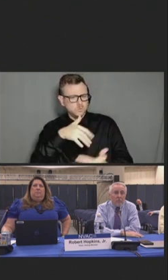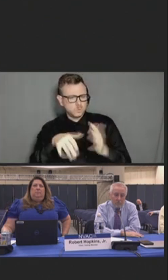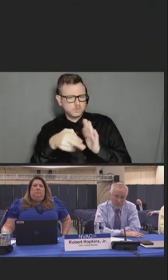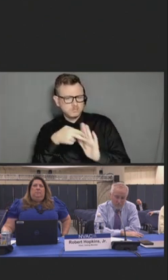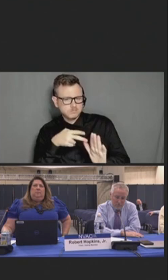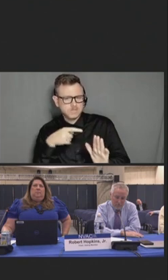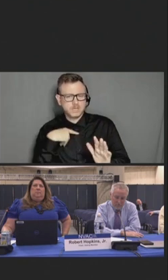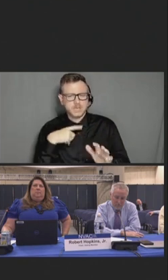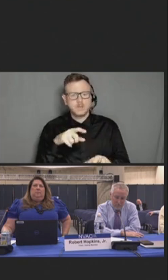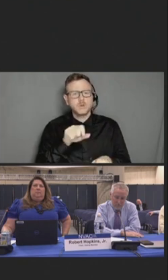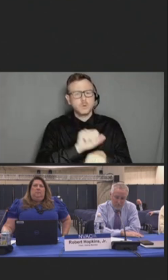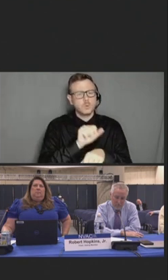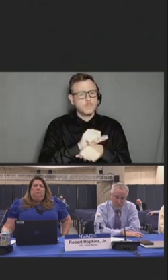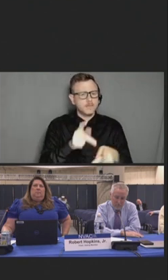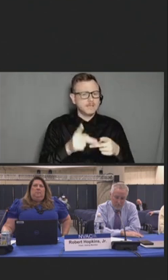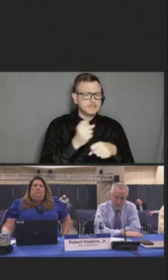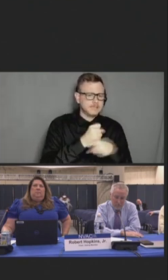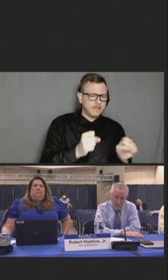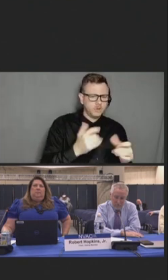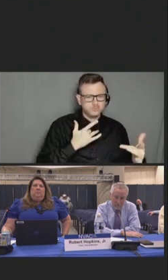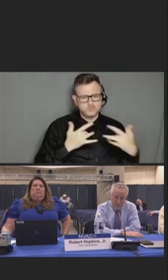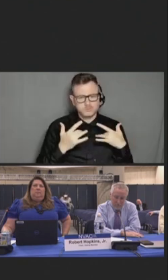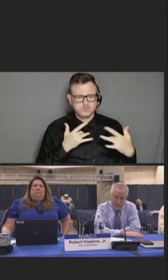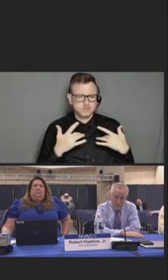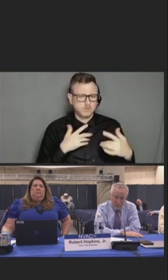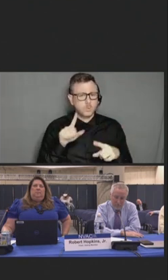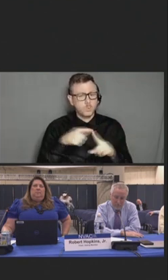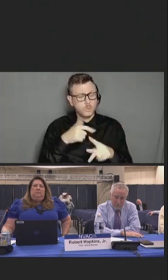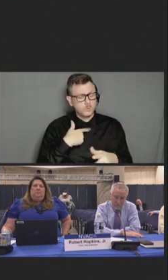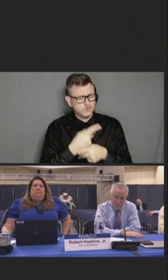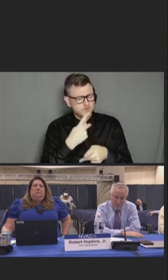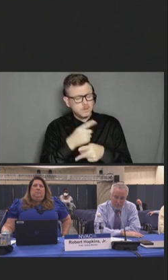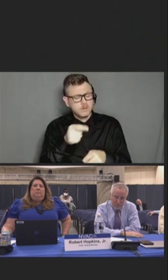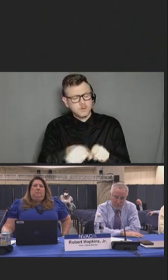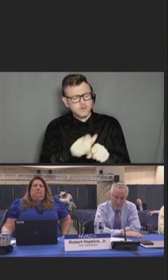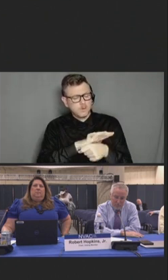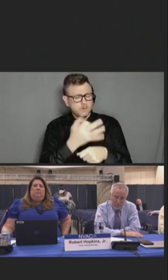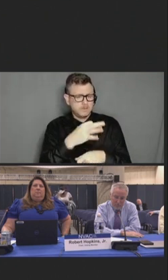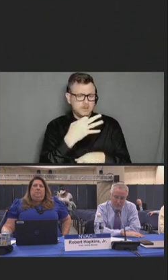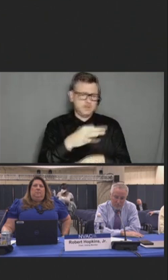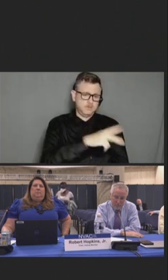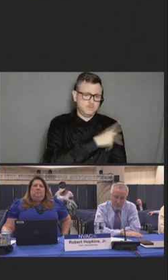There is need for further work addressing the utility and efficacy of occupational mental